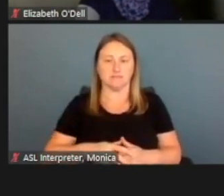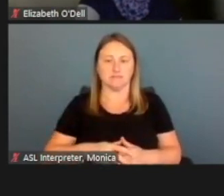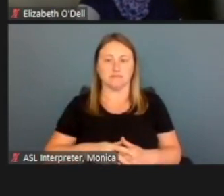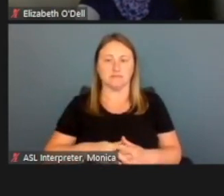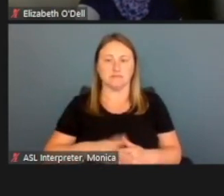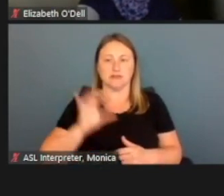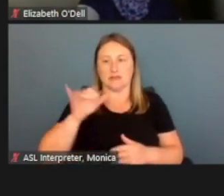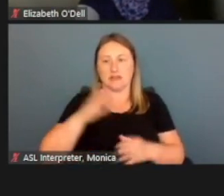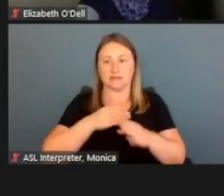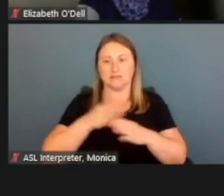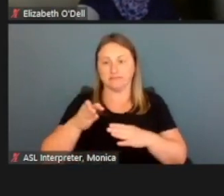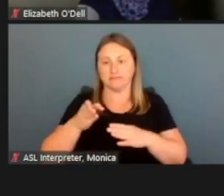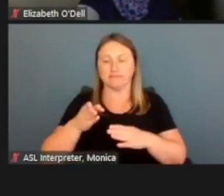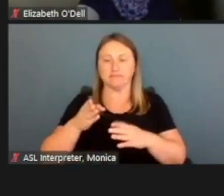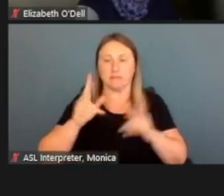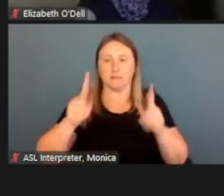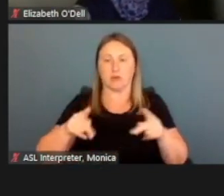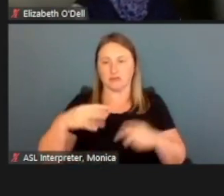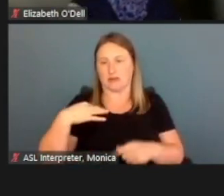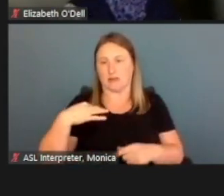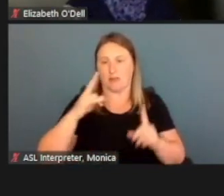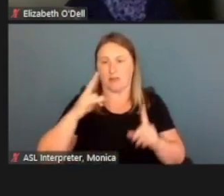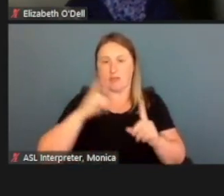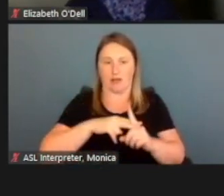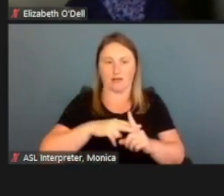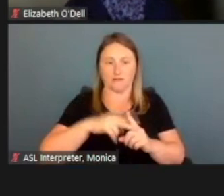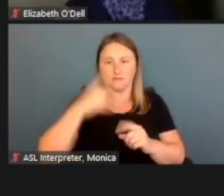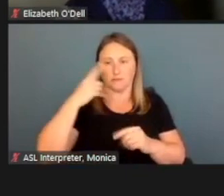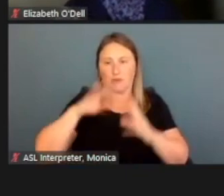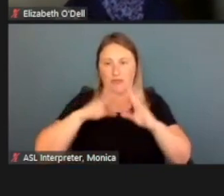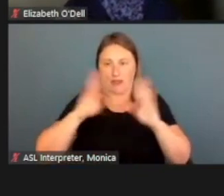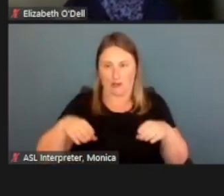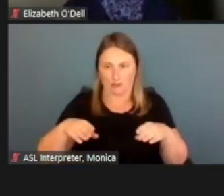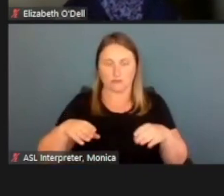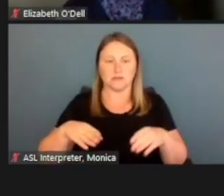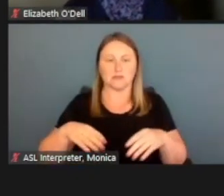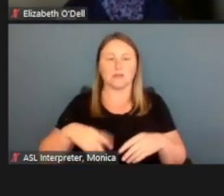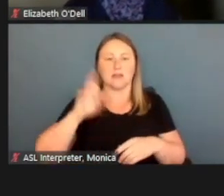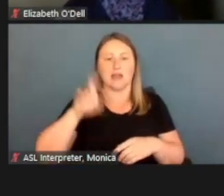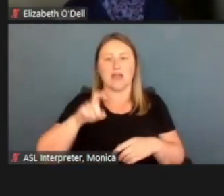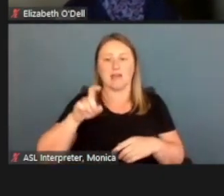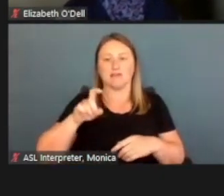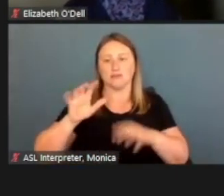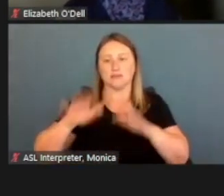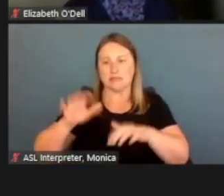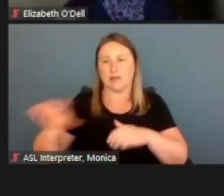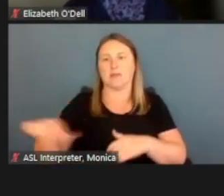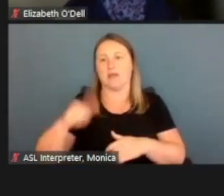that's applying or main household member. And now we need to enter the other household members, right?